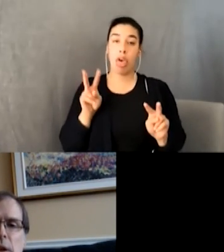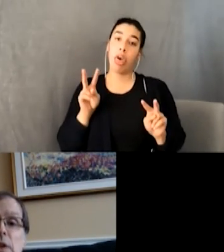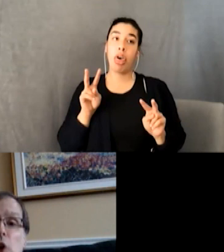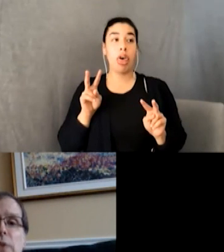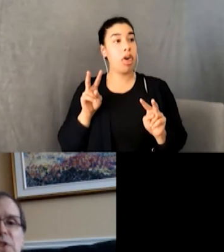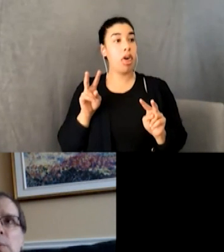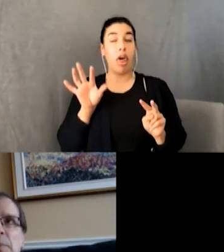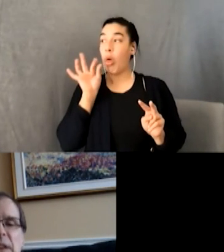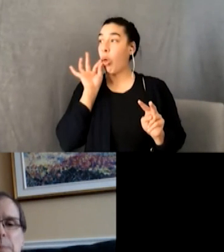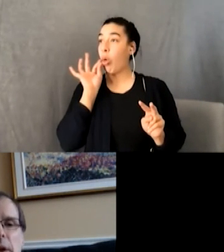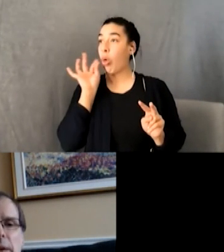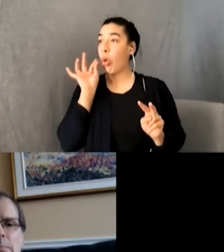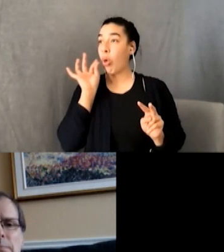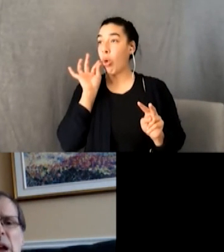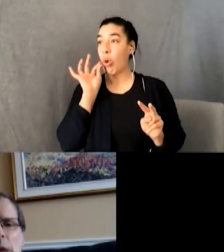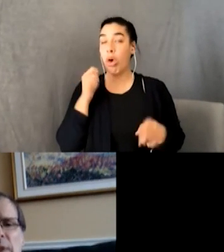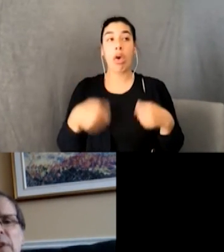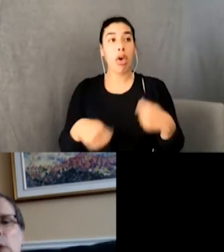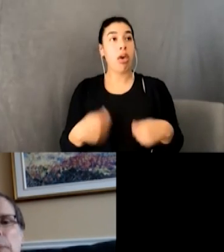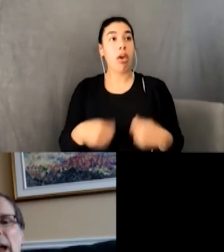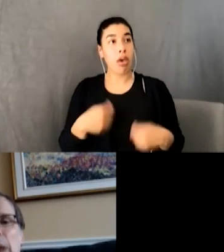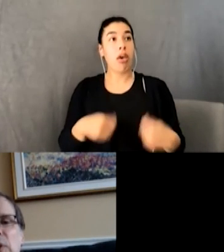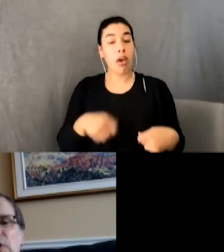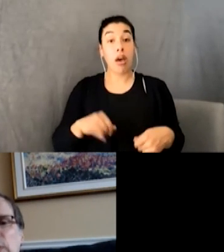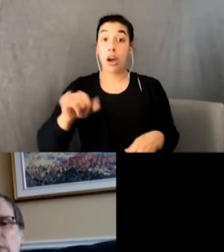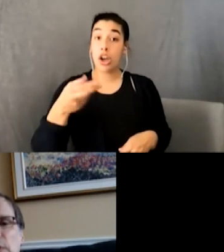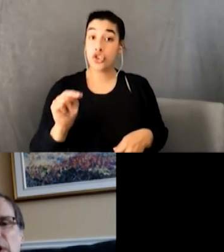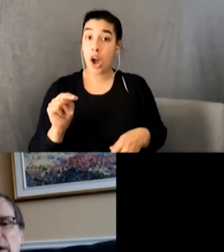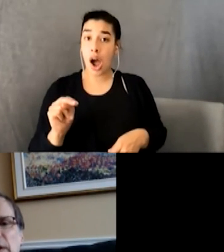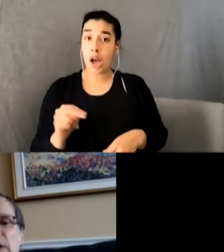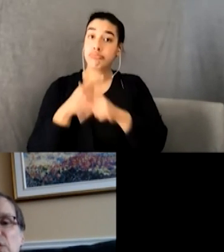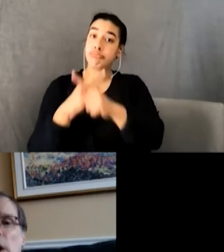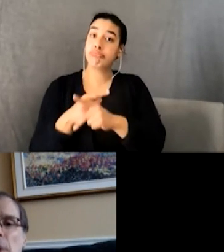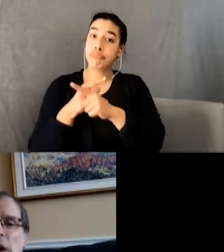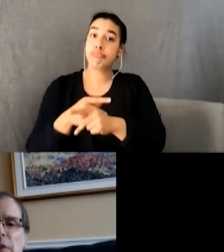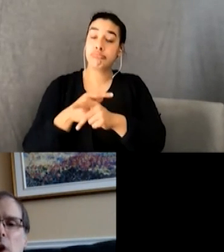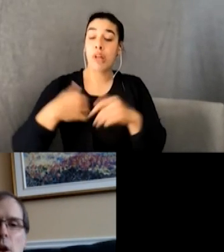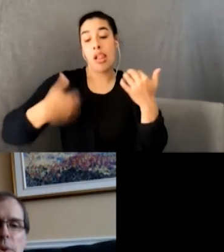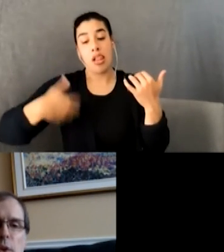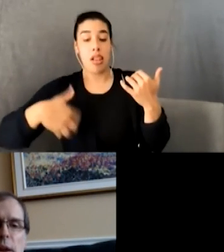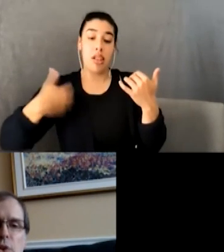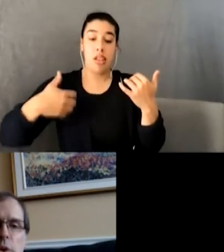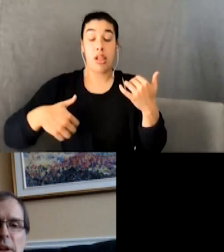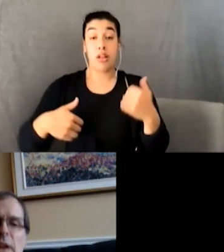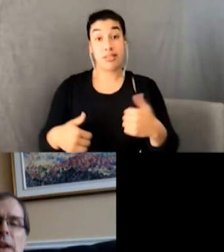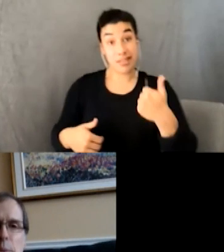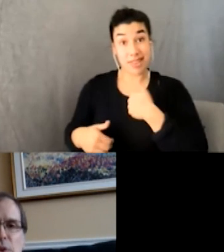John resumed his bass playing. I figured they would be happier doing their own thing, so I piled in the car with Greg and Julie, and we drove off.